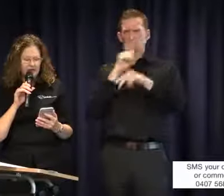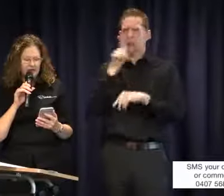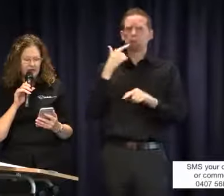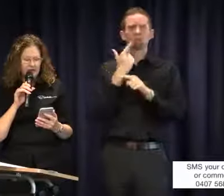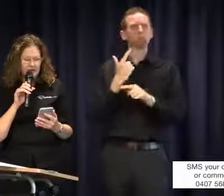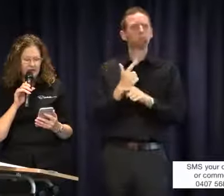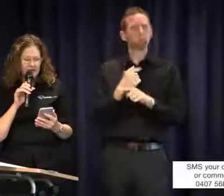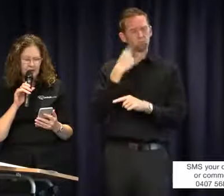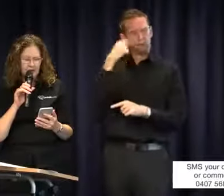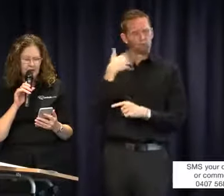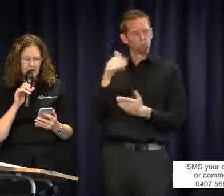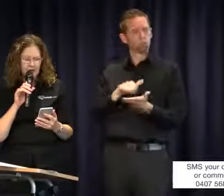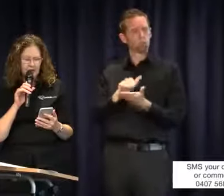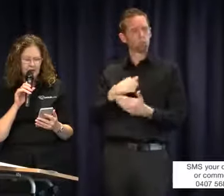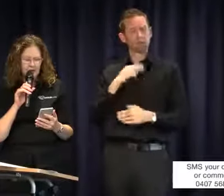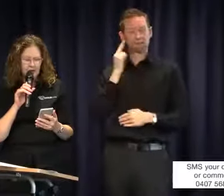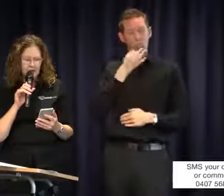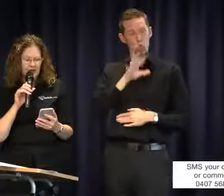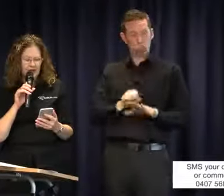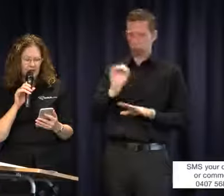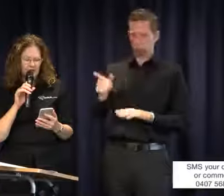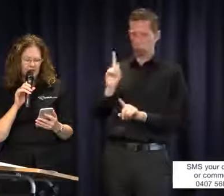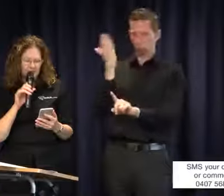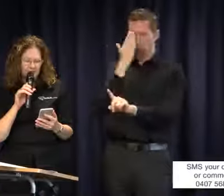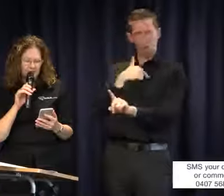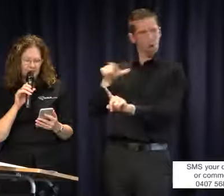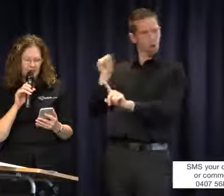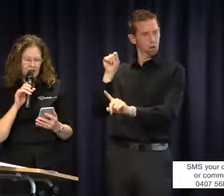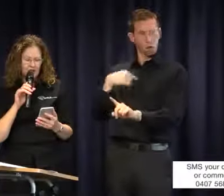to send our deaf child to the school we choose and then we should expect that she should